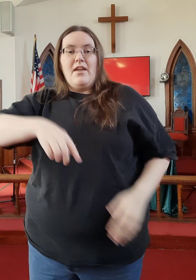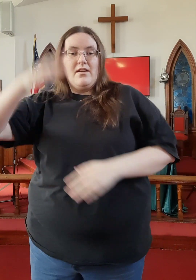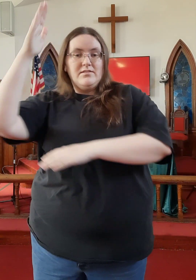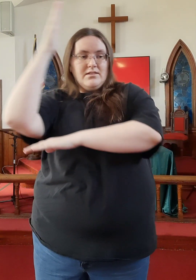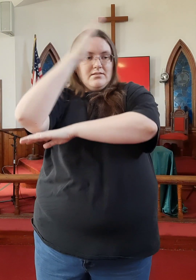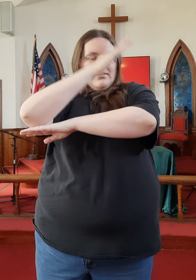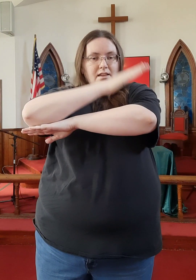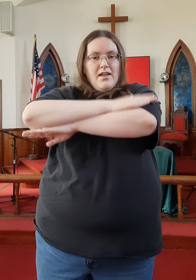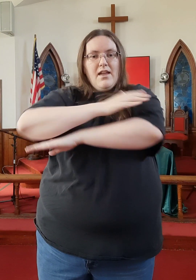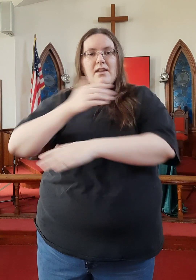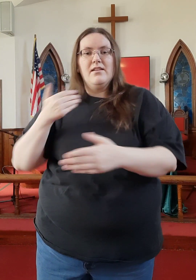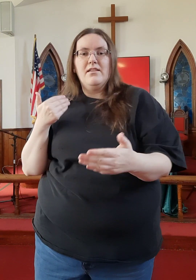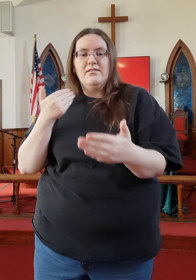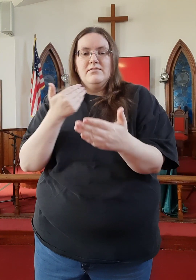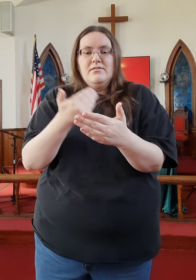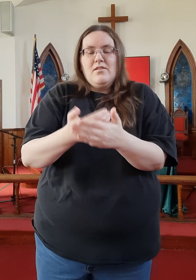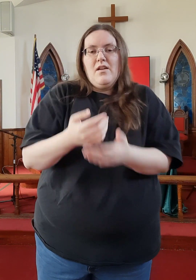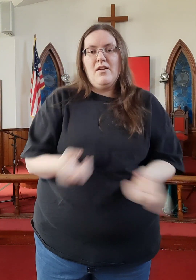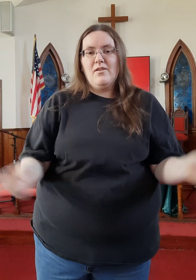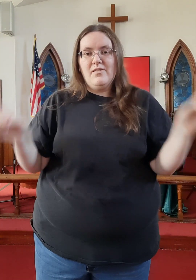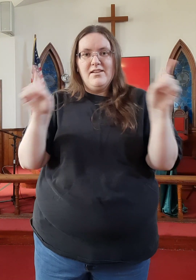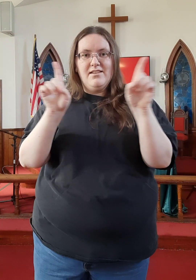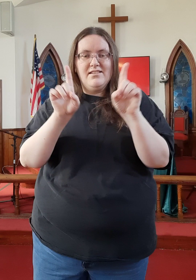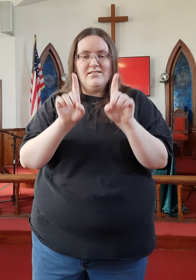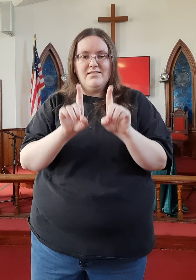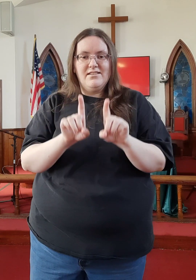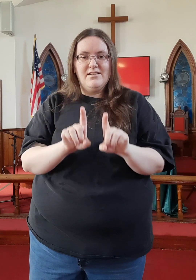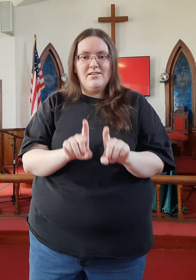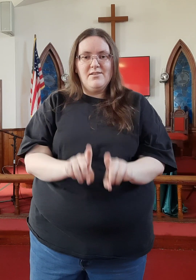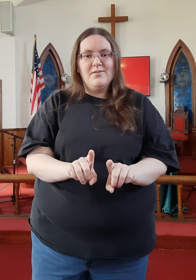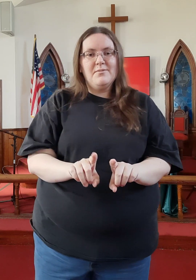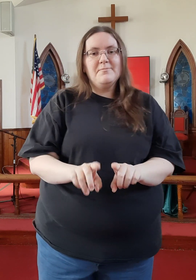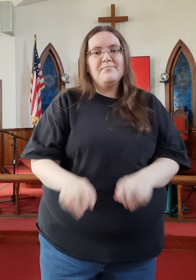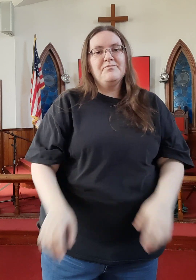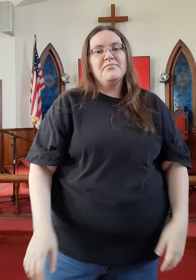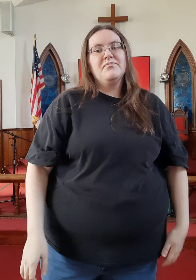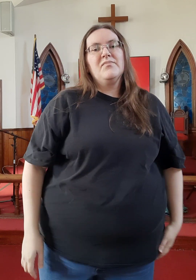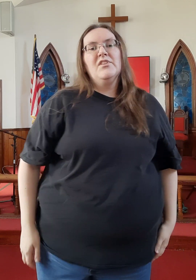There's a day that's drawing near